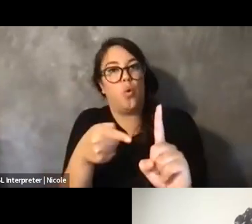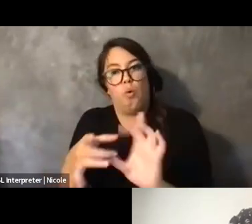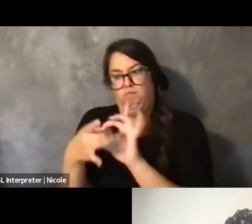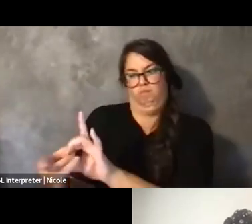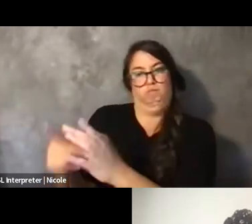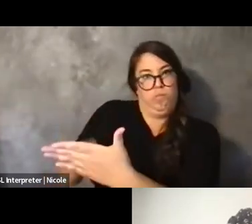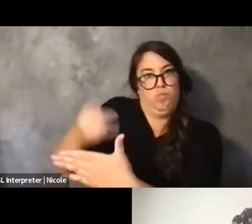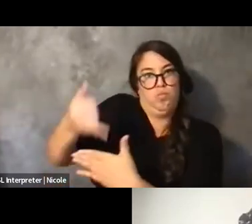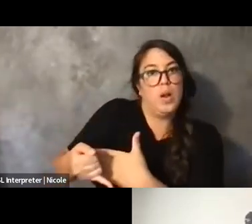Yeah.